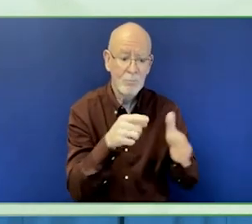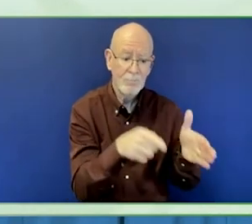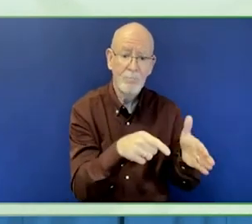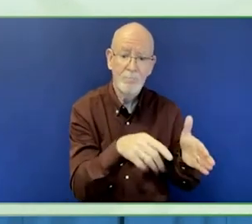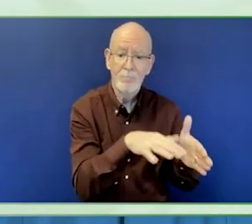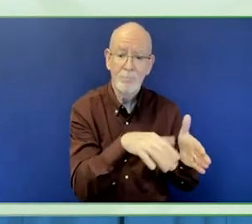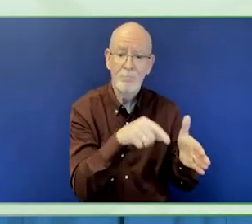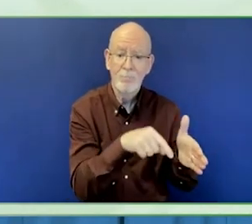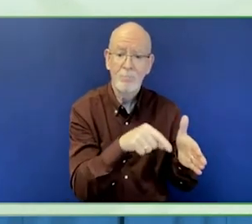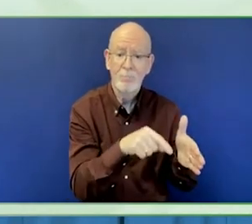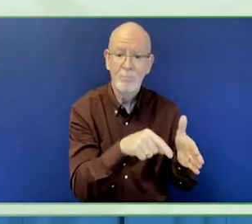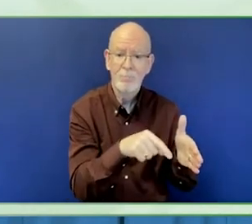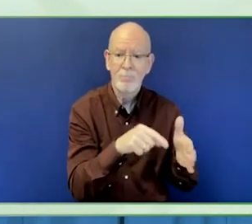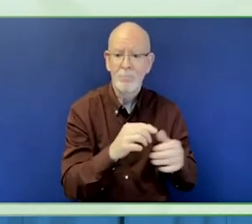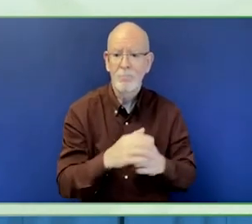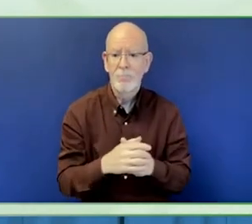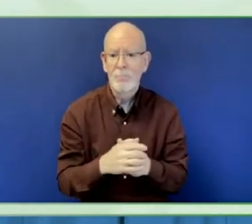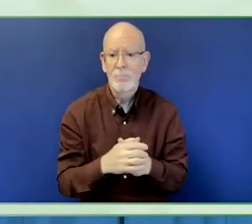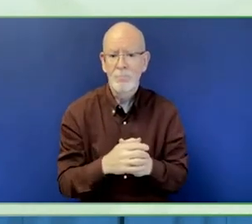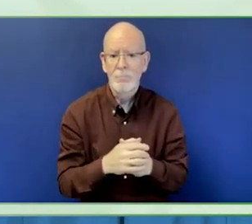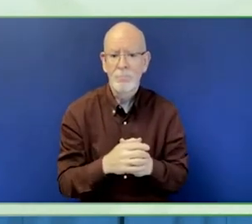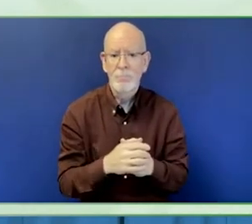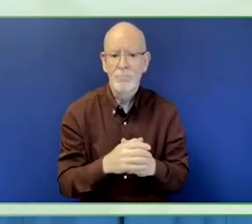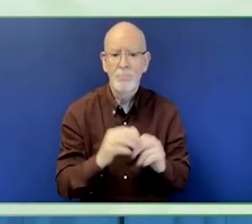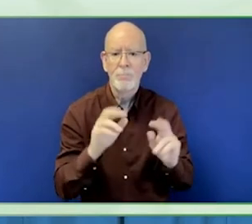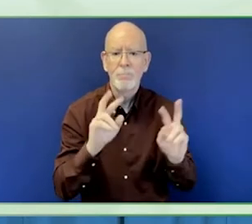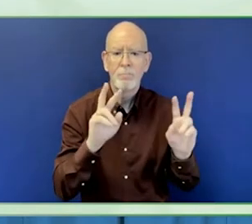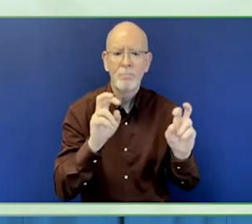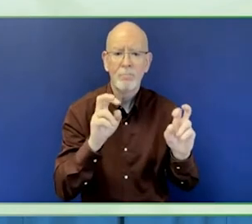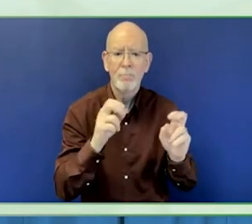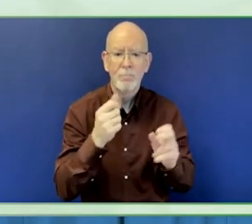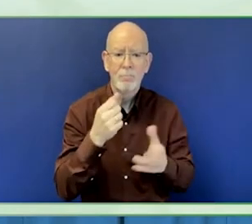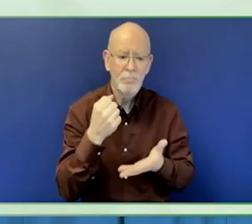As you can imagine, open call is an open call.